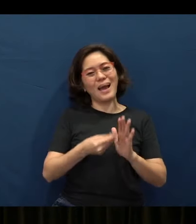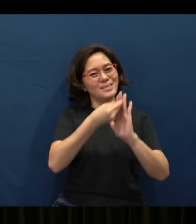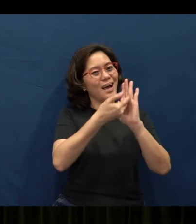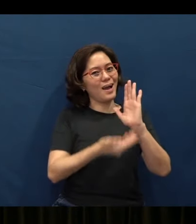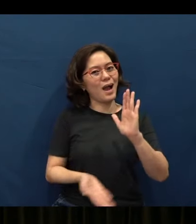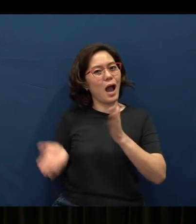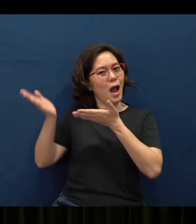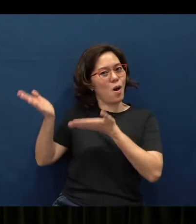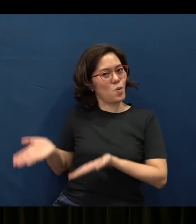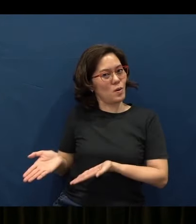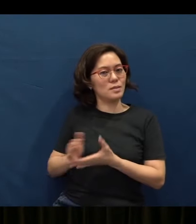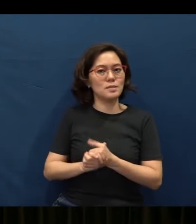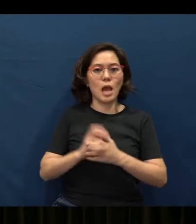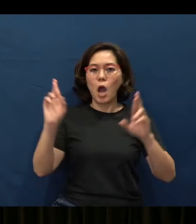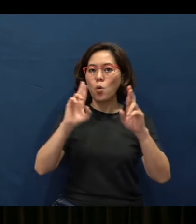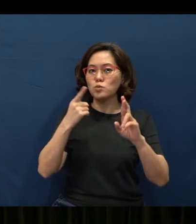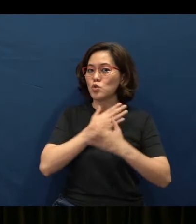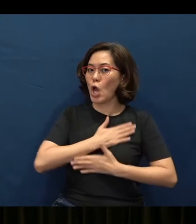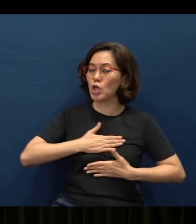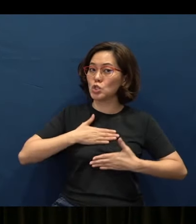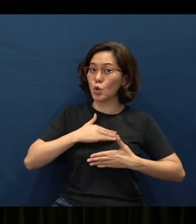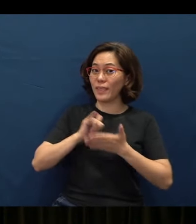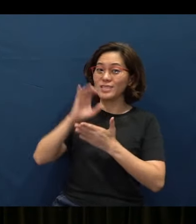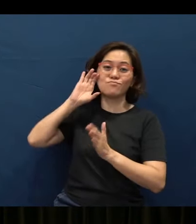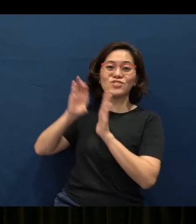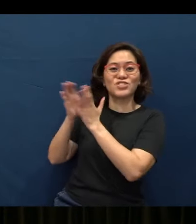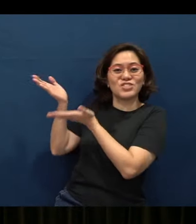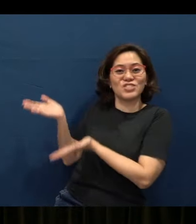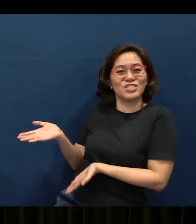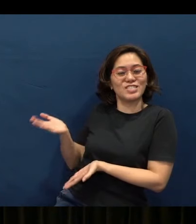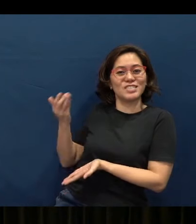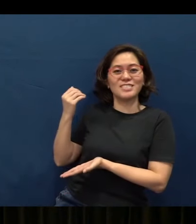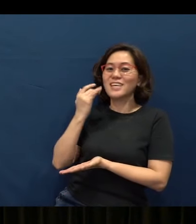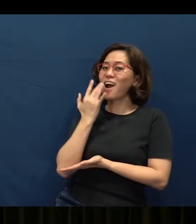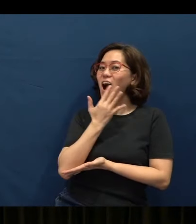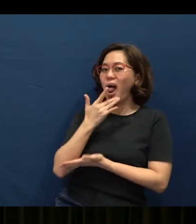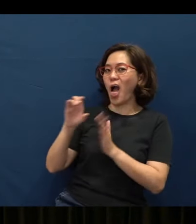I hope you’ll enjoy this picture here, of the color coding, and you can see